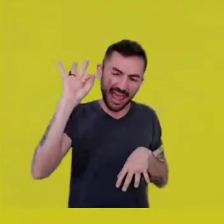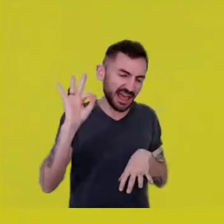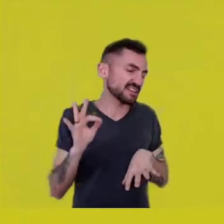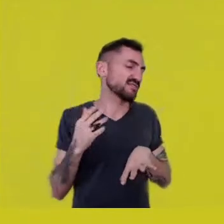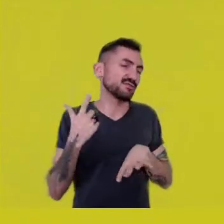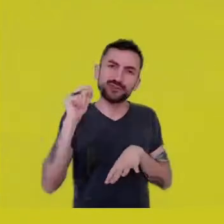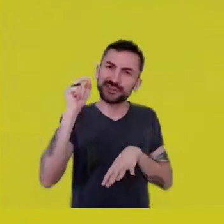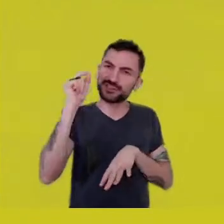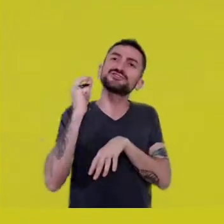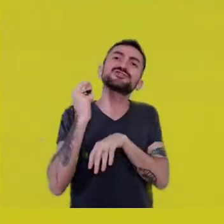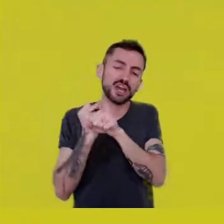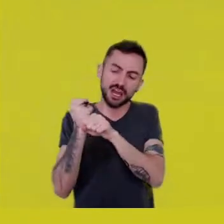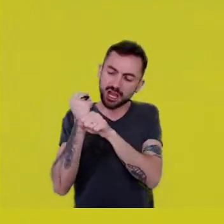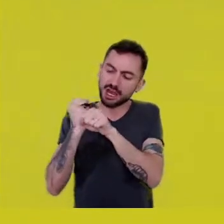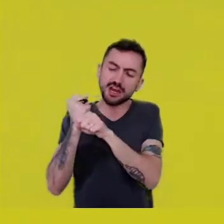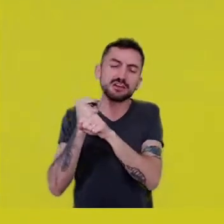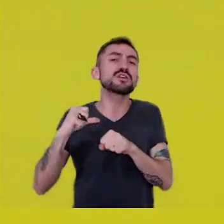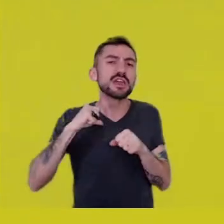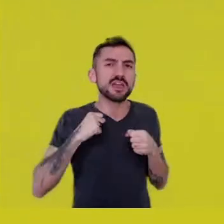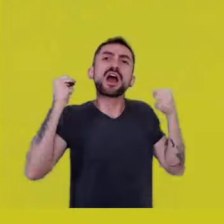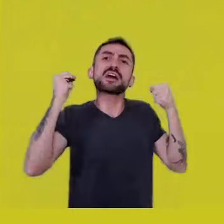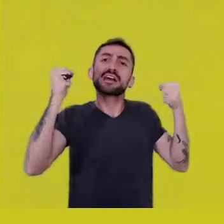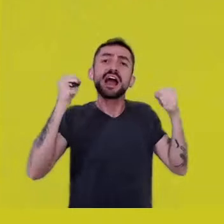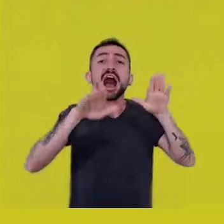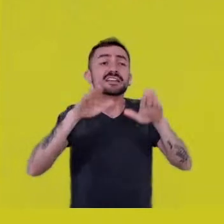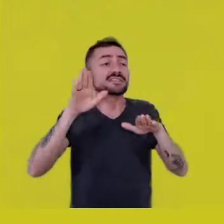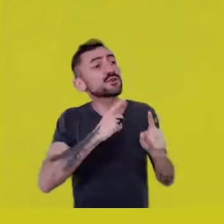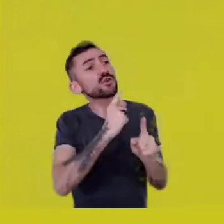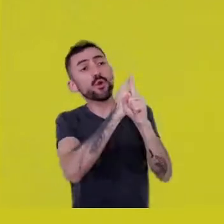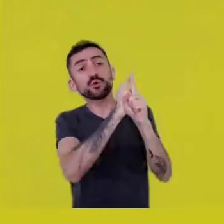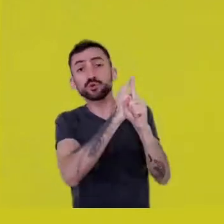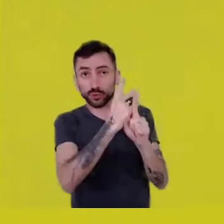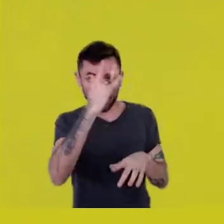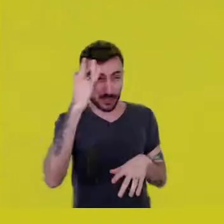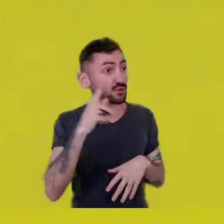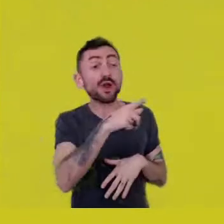I find someone or other who compliments me: “Great, Krenak,